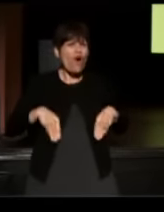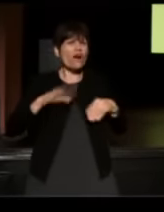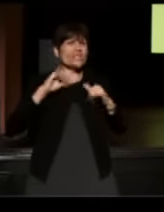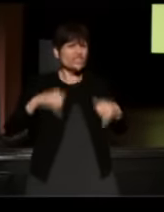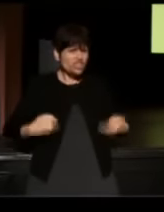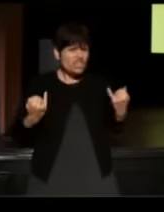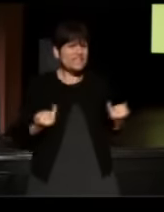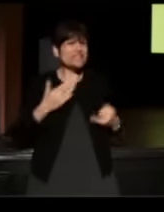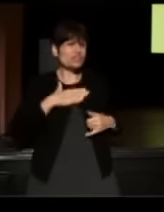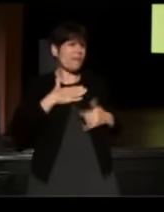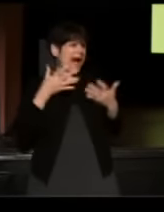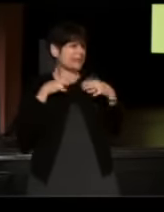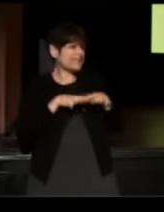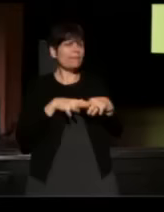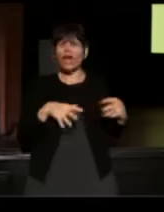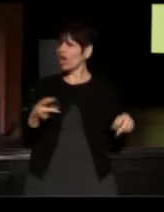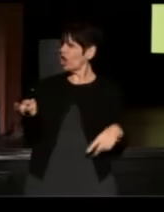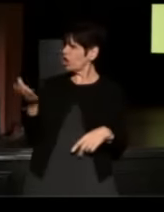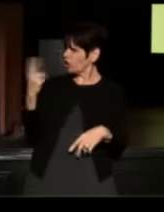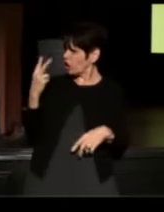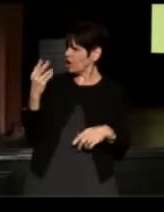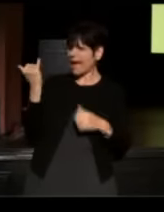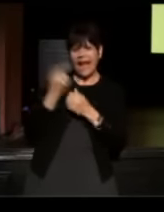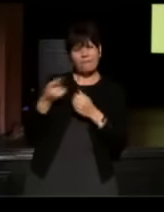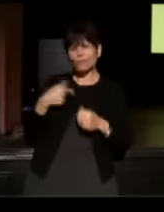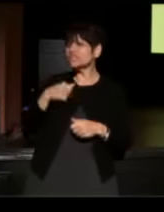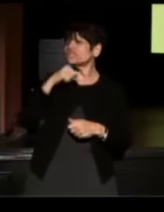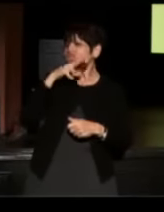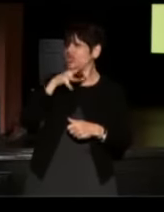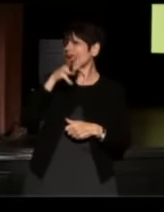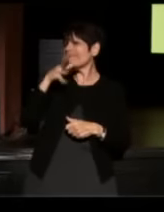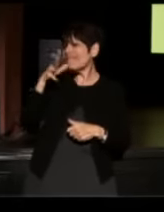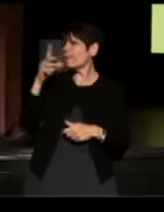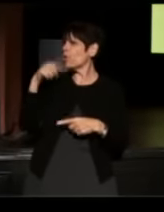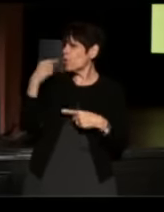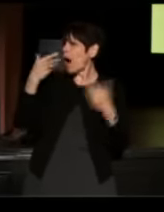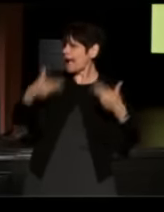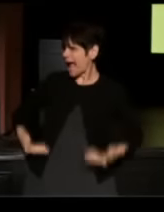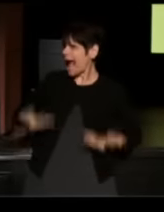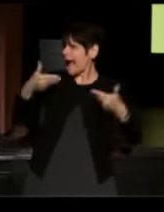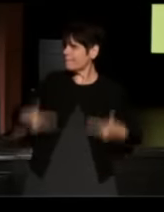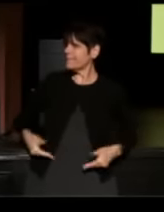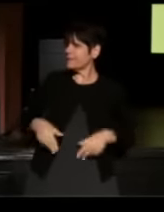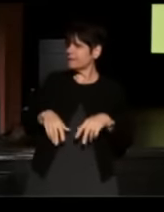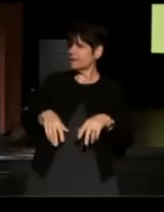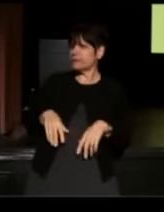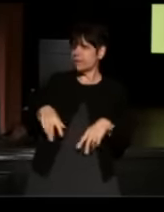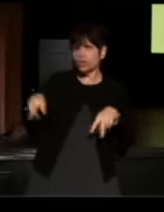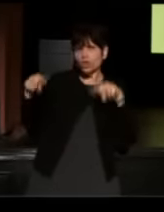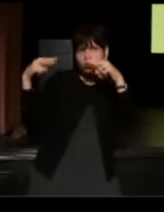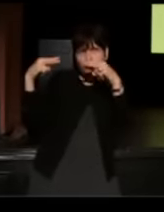And he said, "look, everybody knows I'm a dairy farmer.* This is who I am." And he looked me square in the eye.